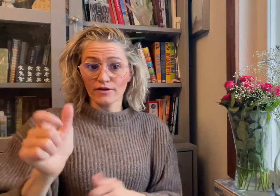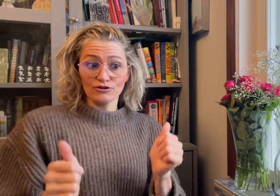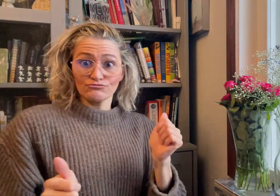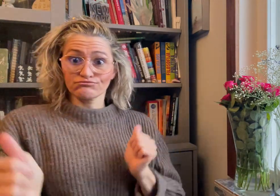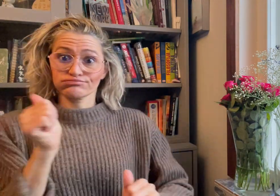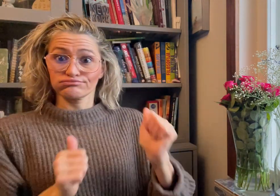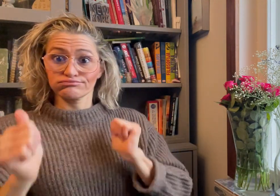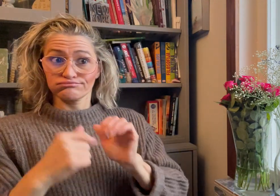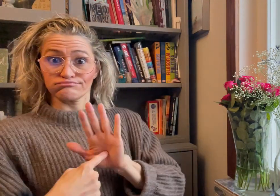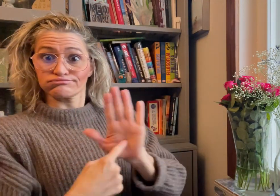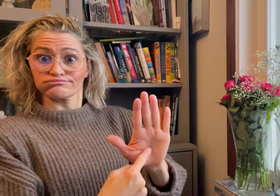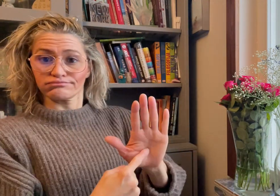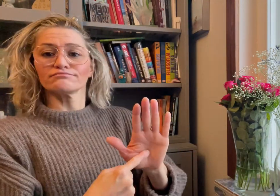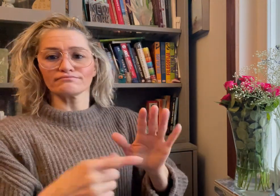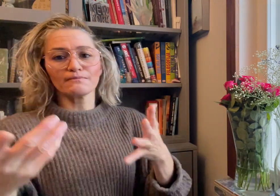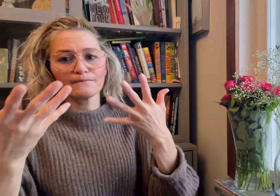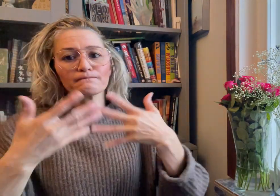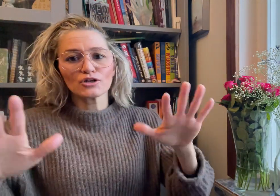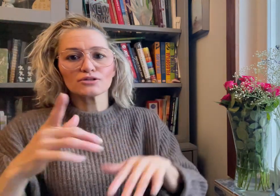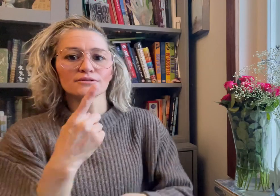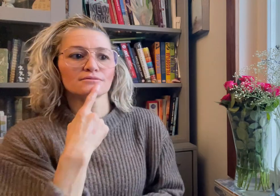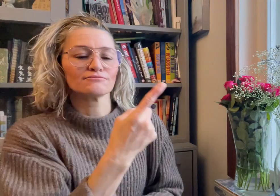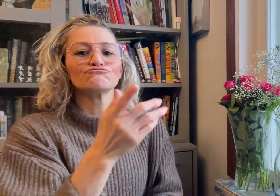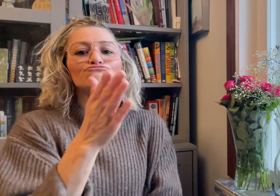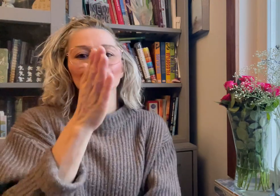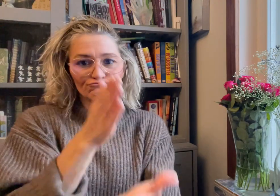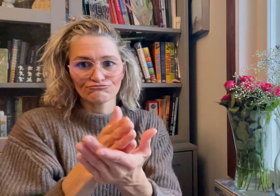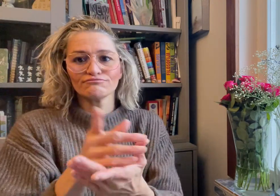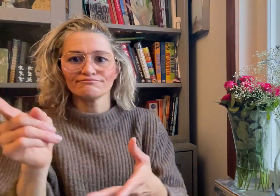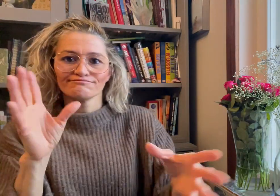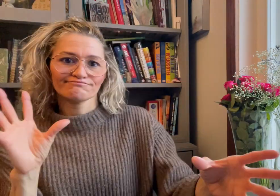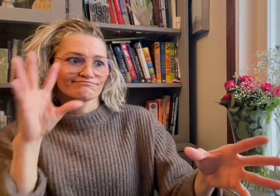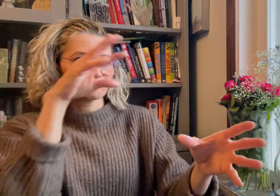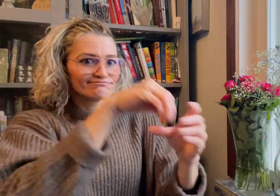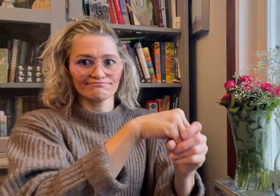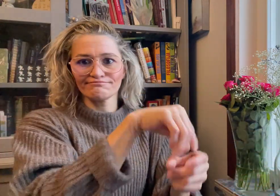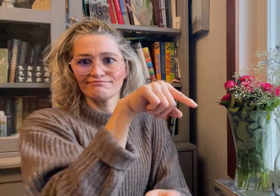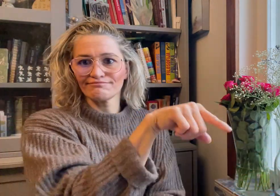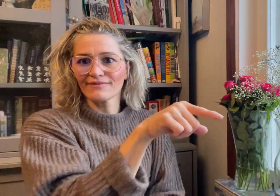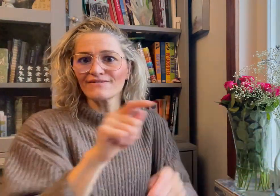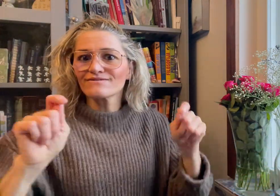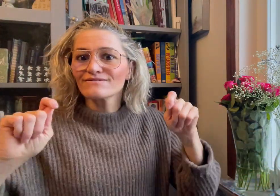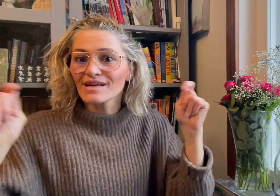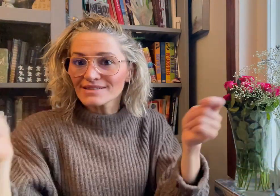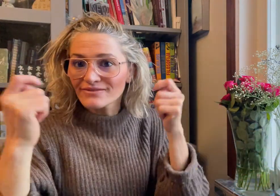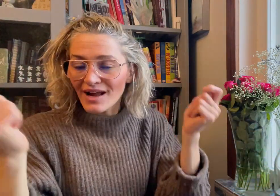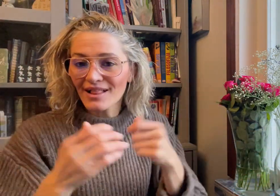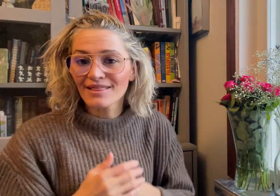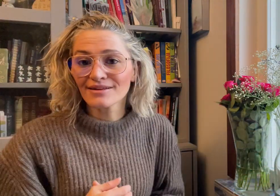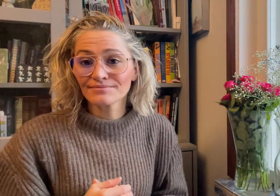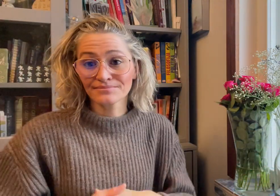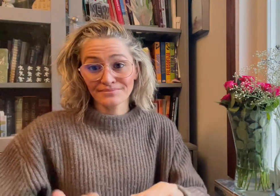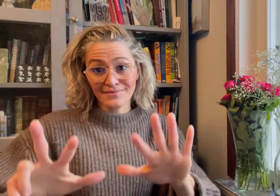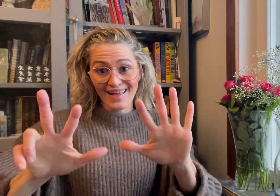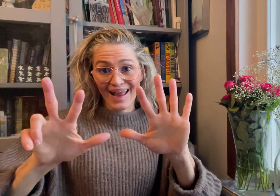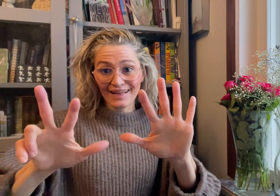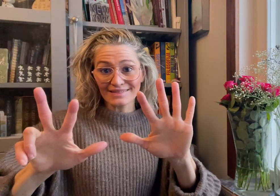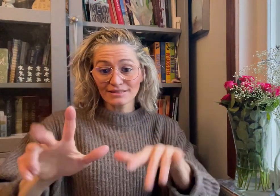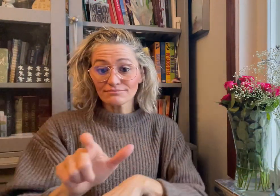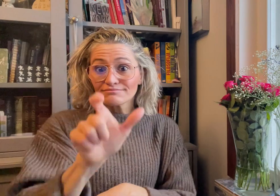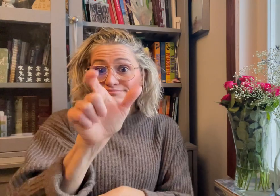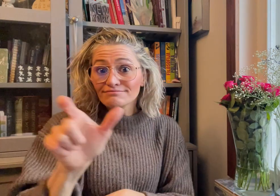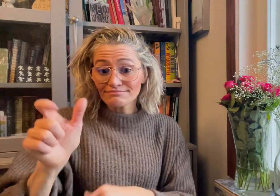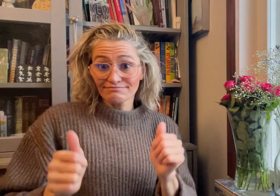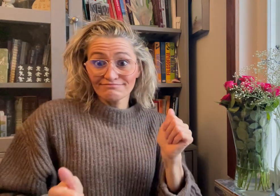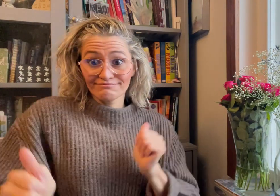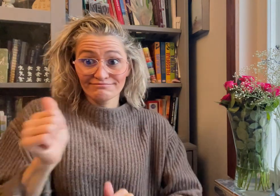Twelve performers have confirmed their participation in the festival.